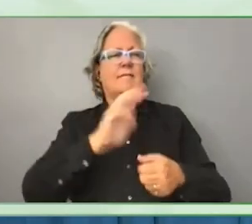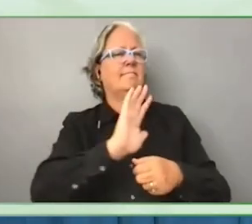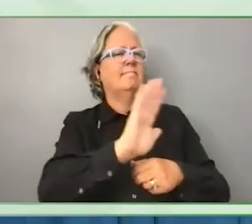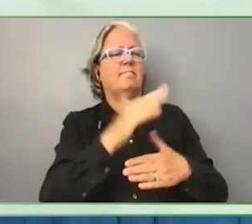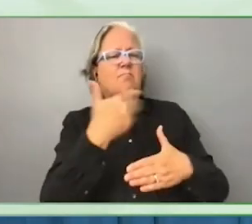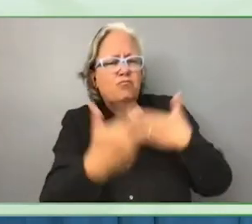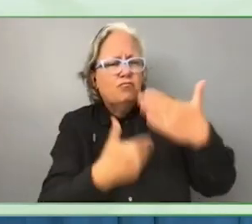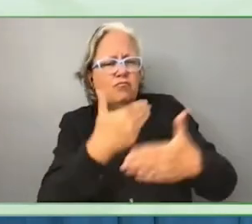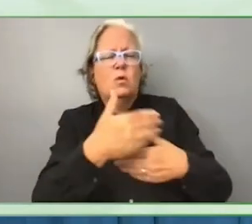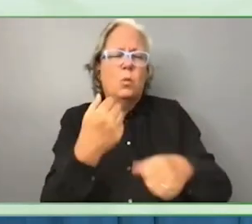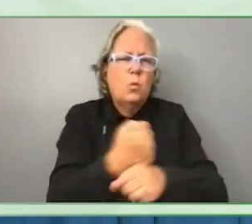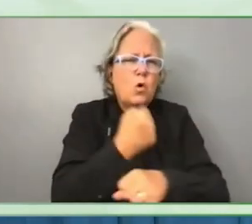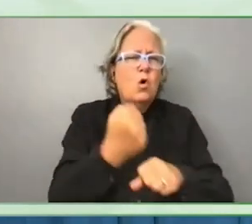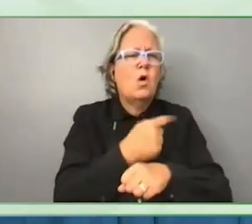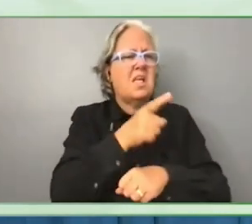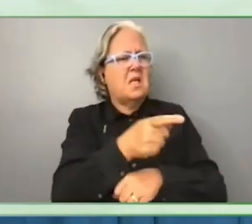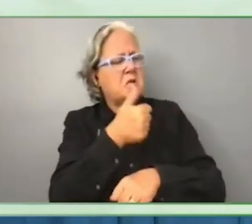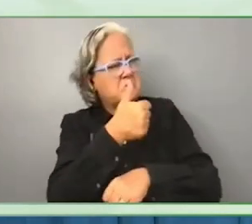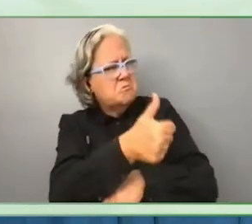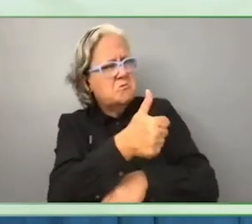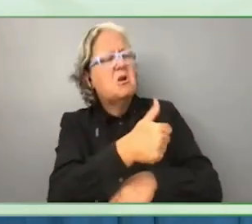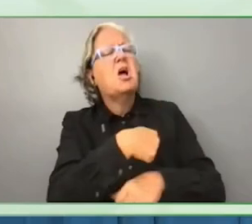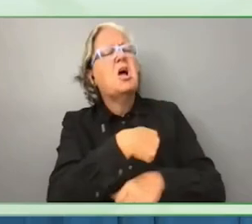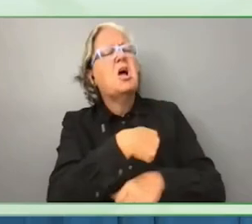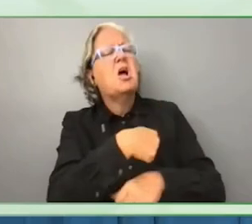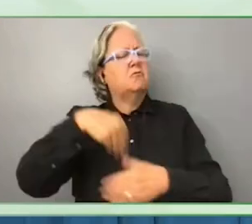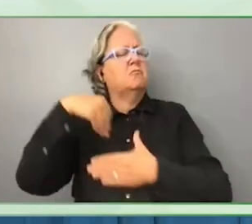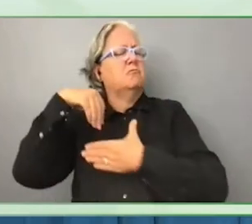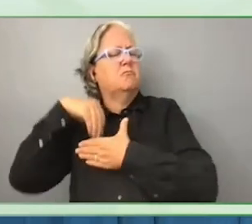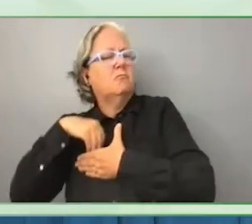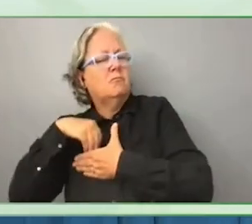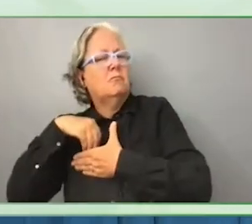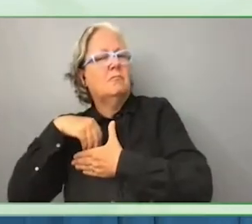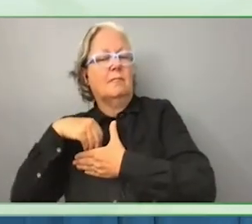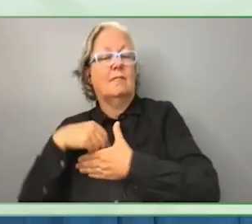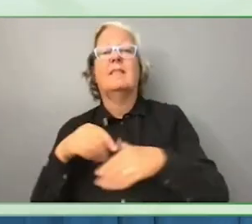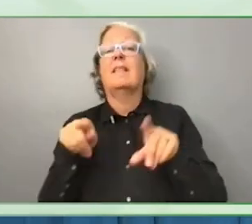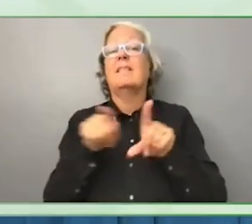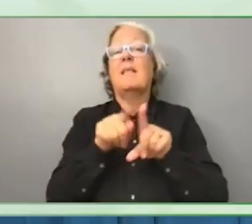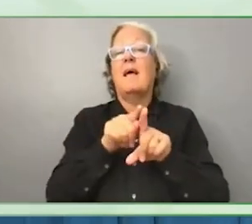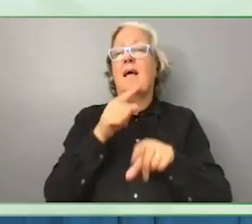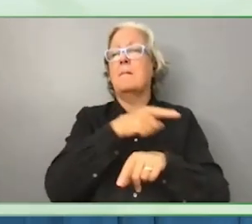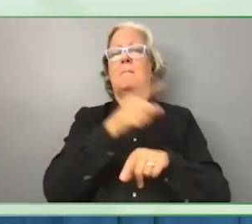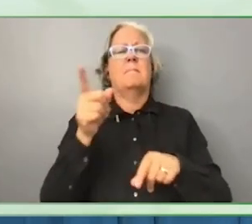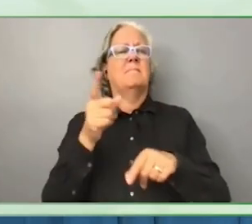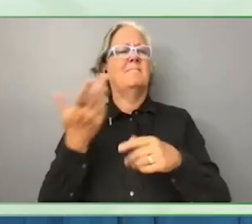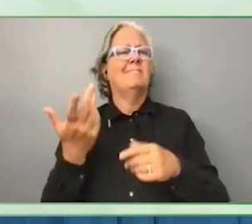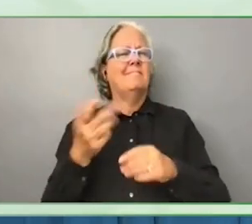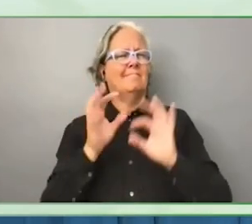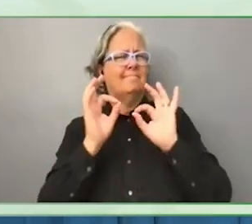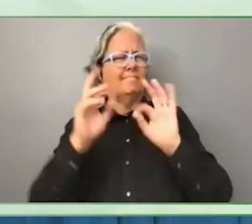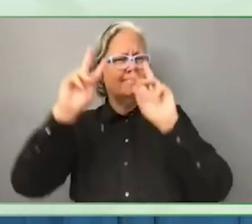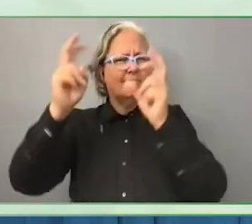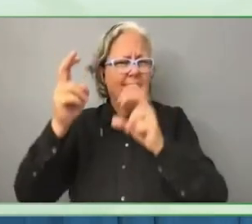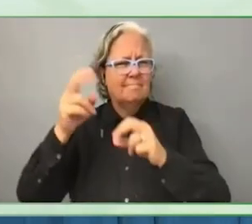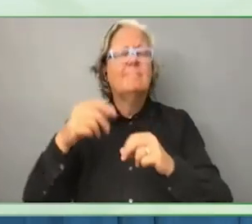We bring together members on topics and will dive more into that because it is related to disability.